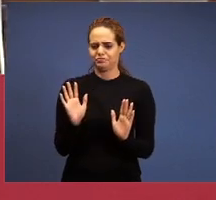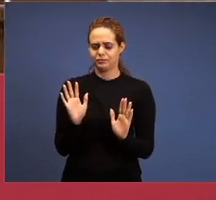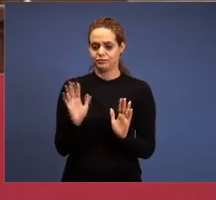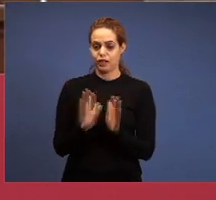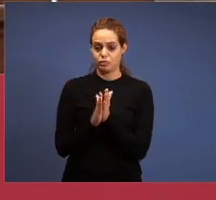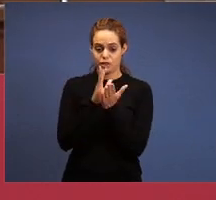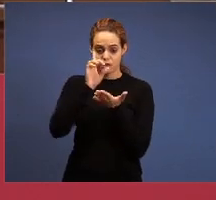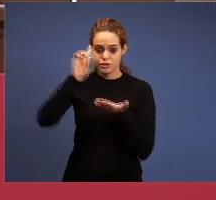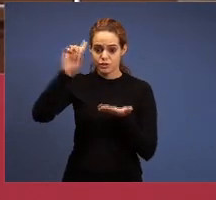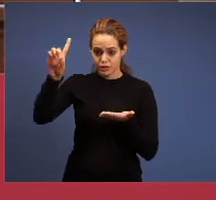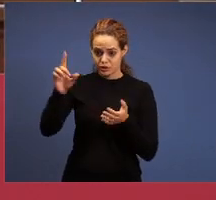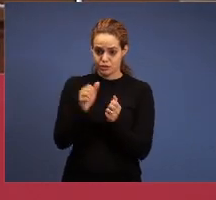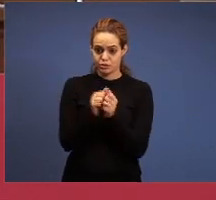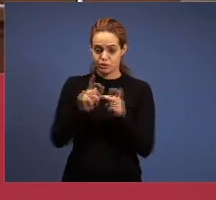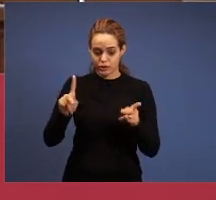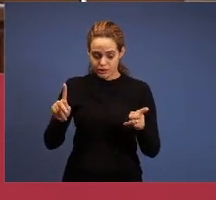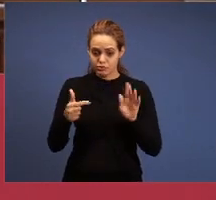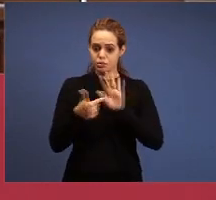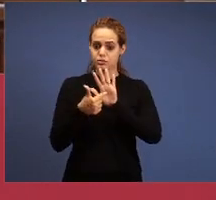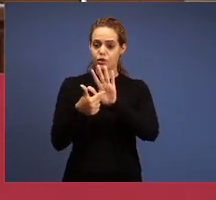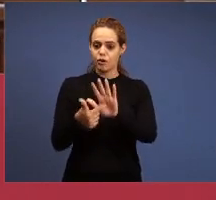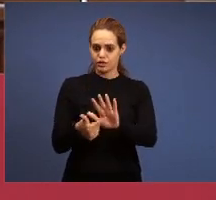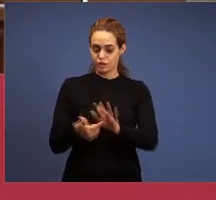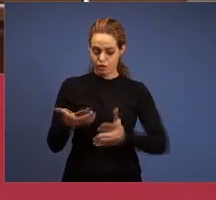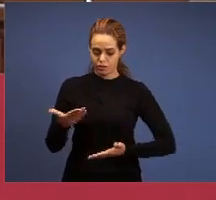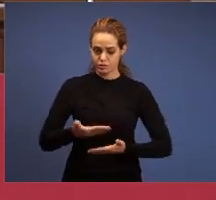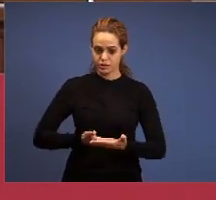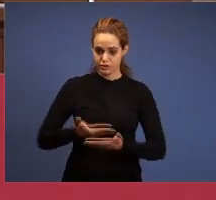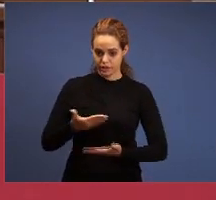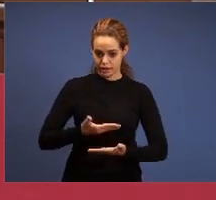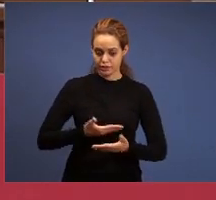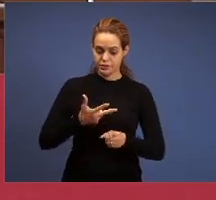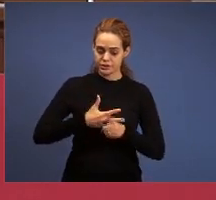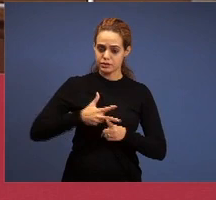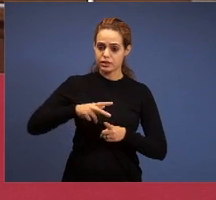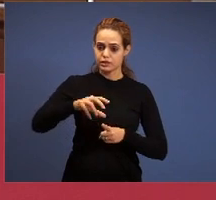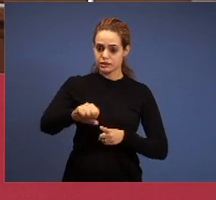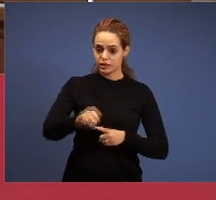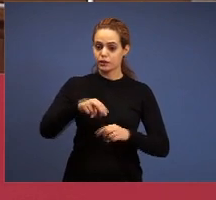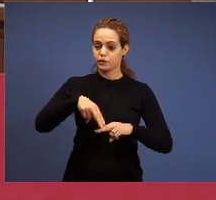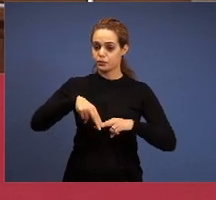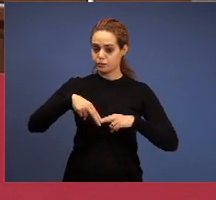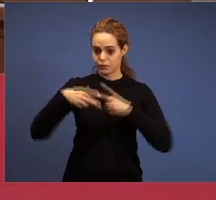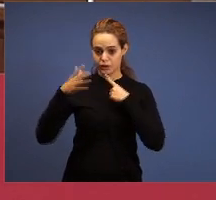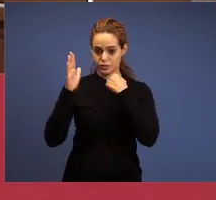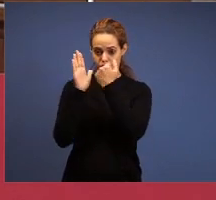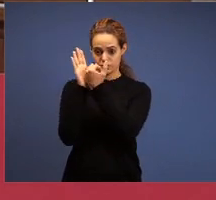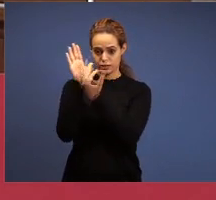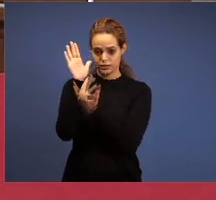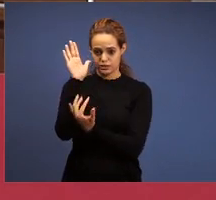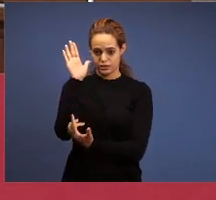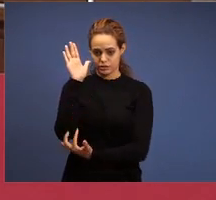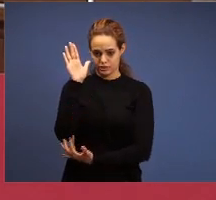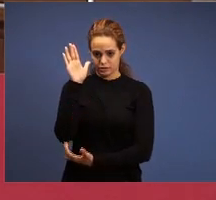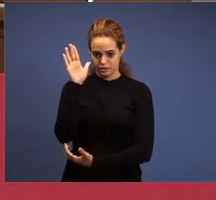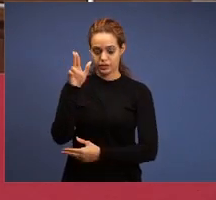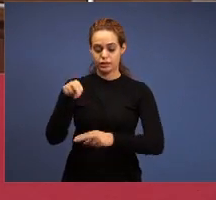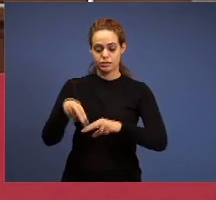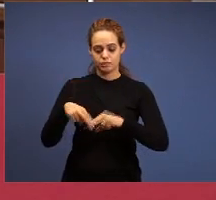it’s in the book of Revelation, it's the teaching for us at this time; I mean, in fact, that